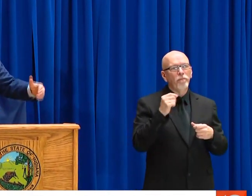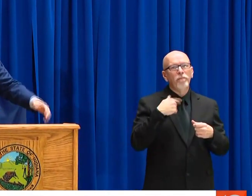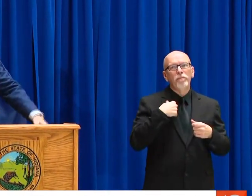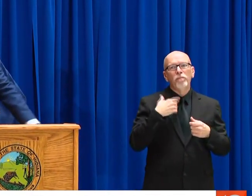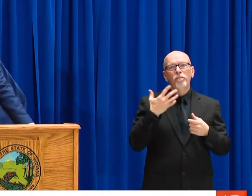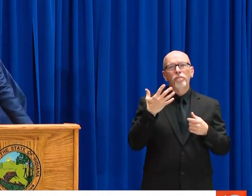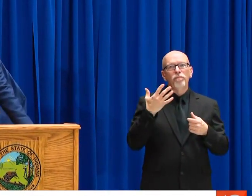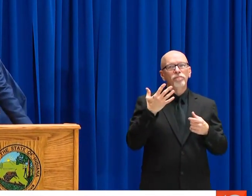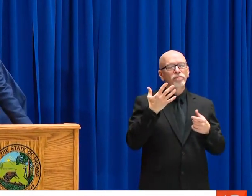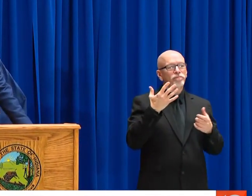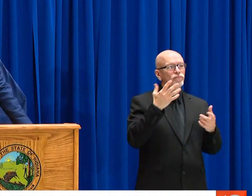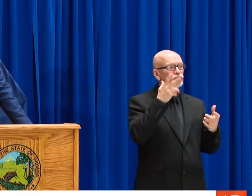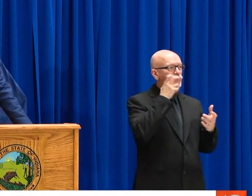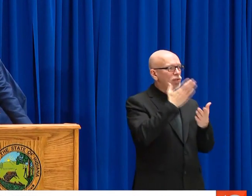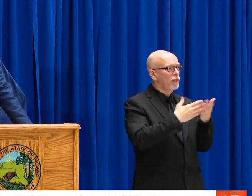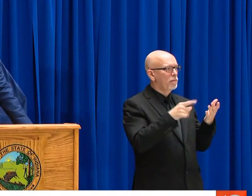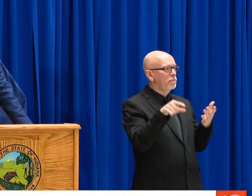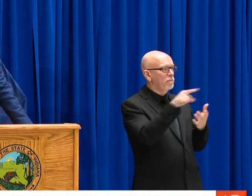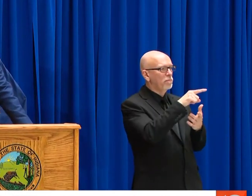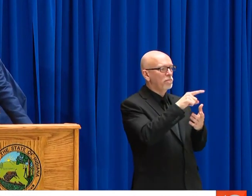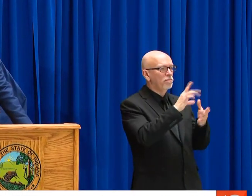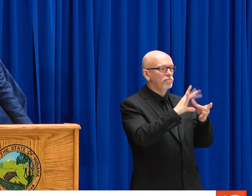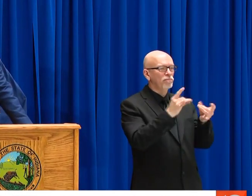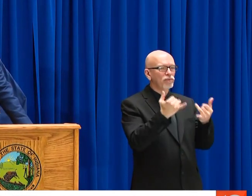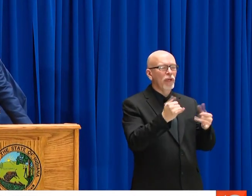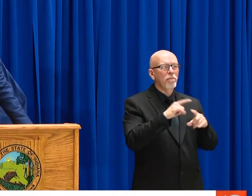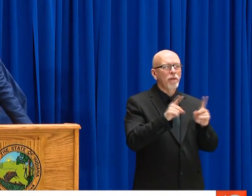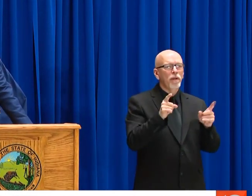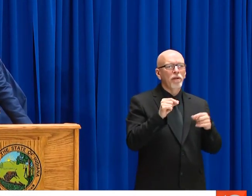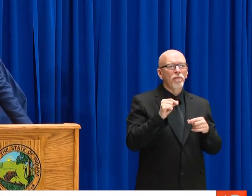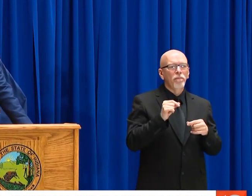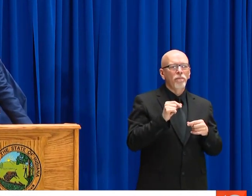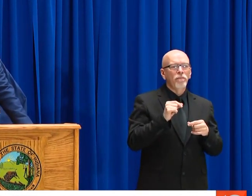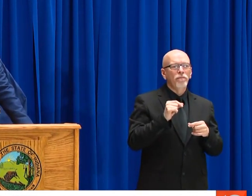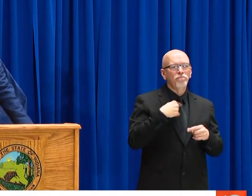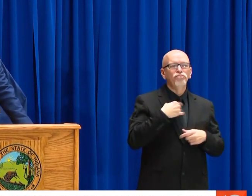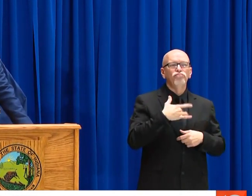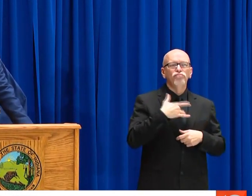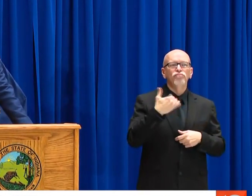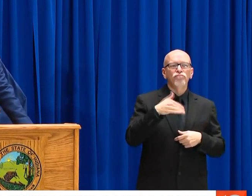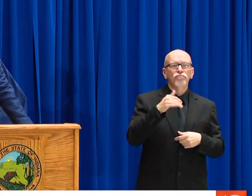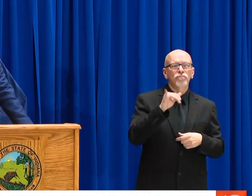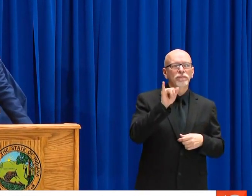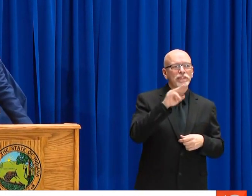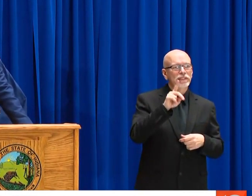SAY, IT IS... PAST TIME -- AND I'M HEARTEN